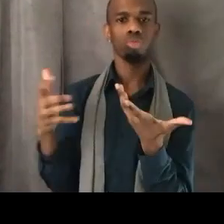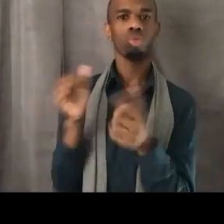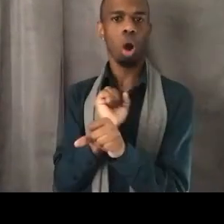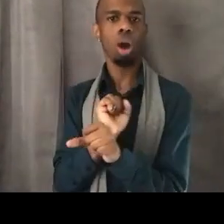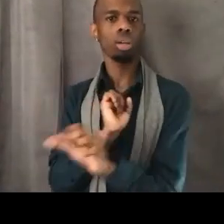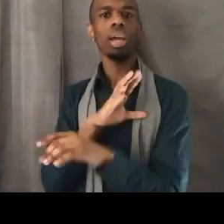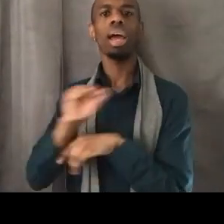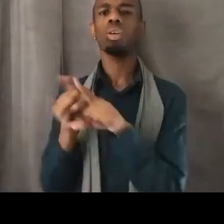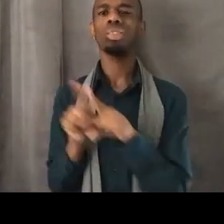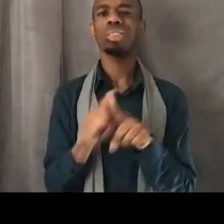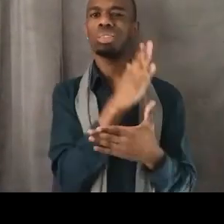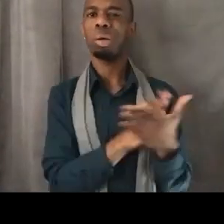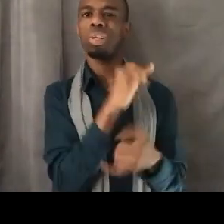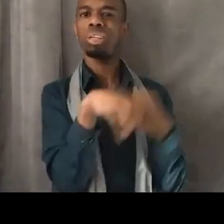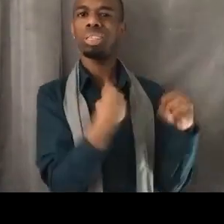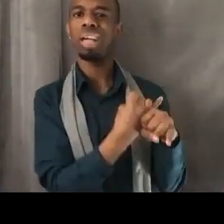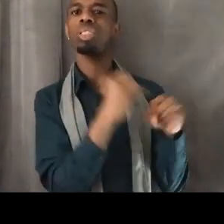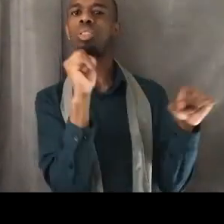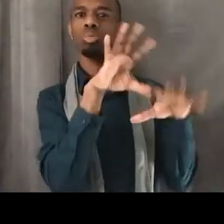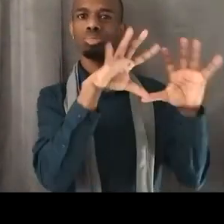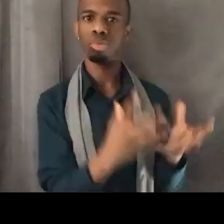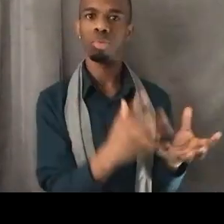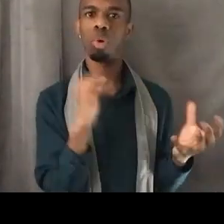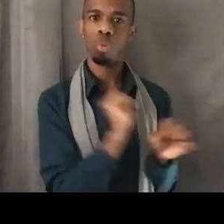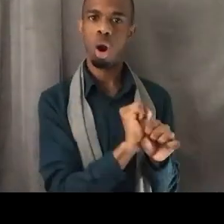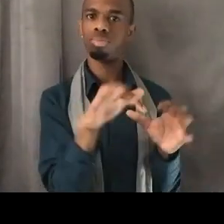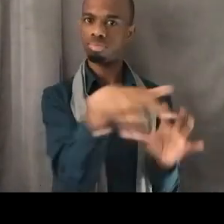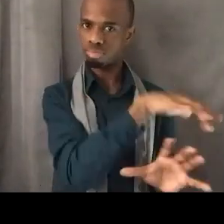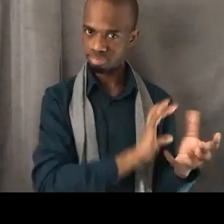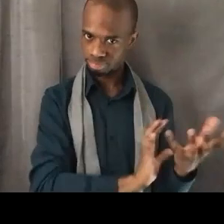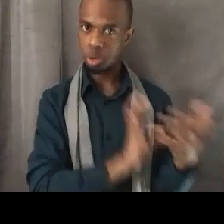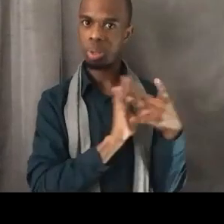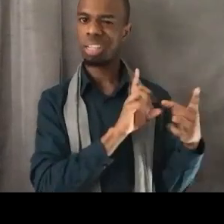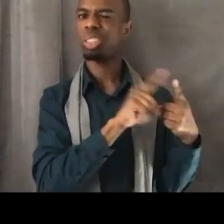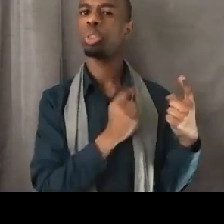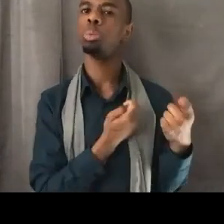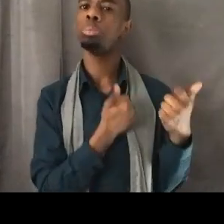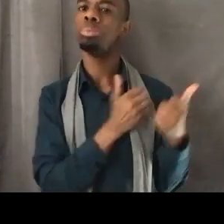to Muslim countries. And so that's a victory that I survived my first day